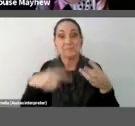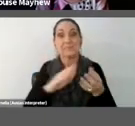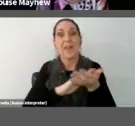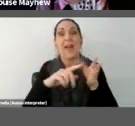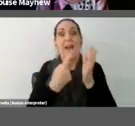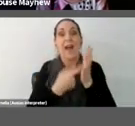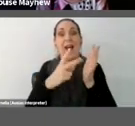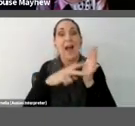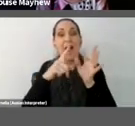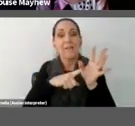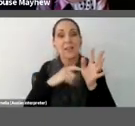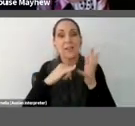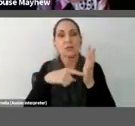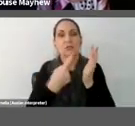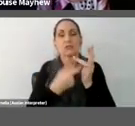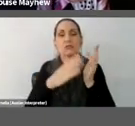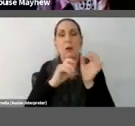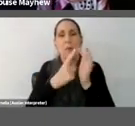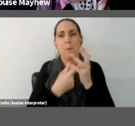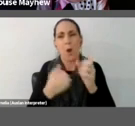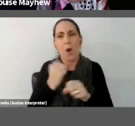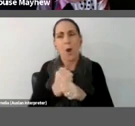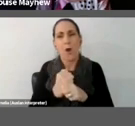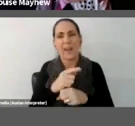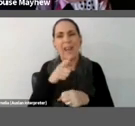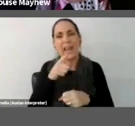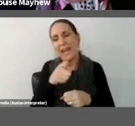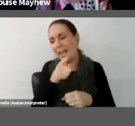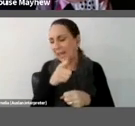much lesser known figure in the art world.